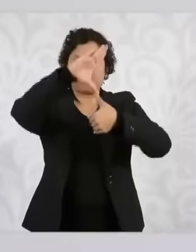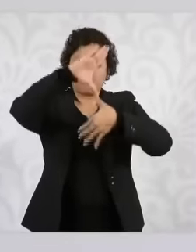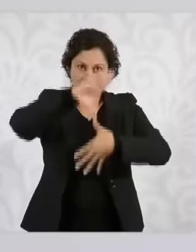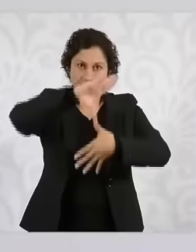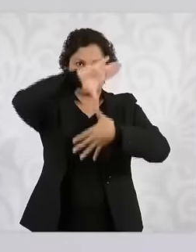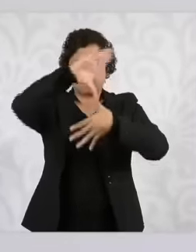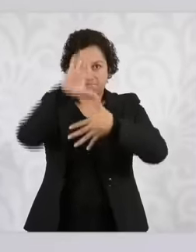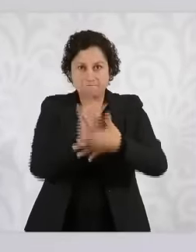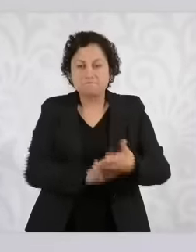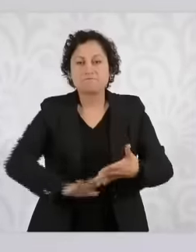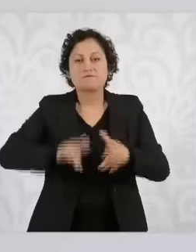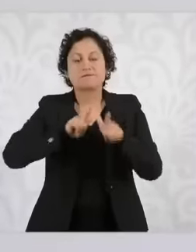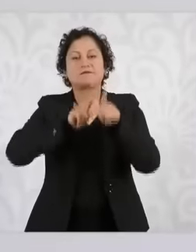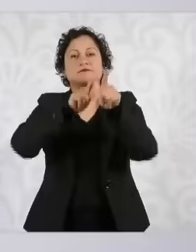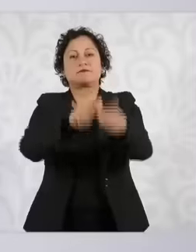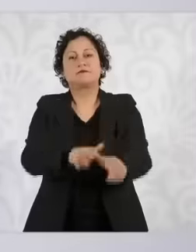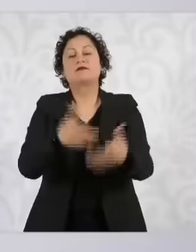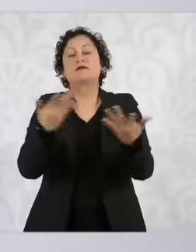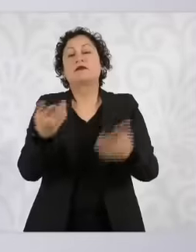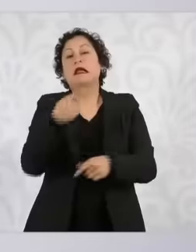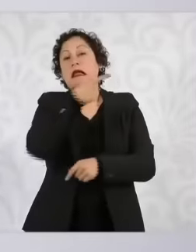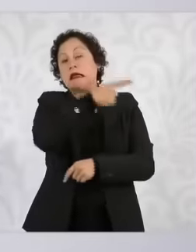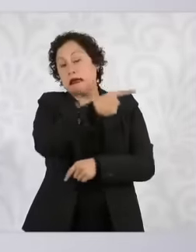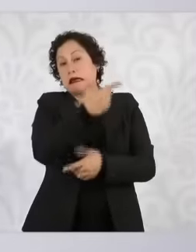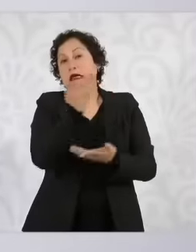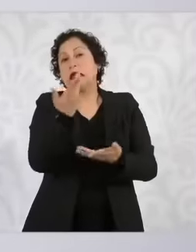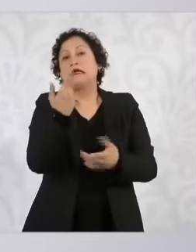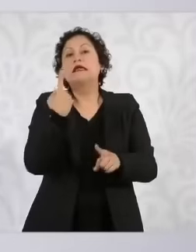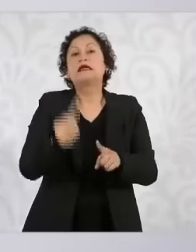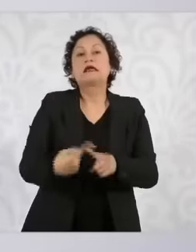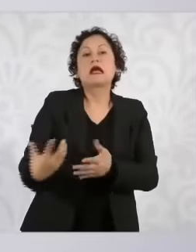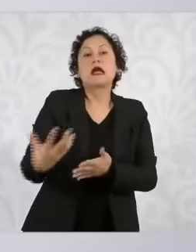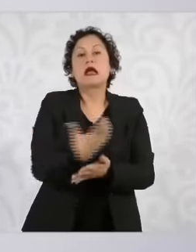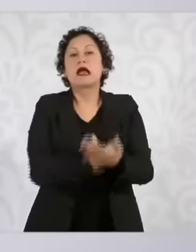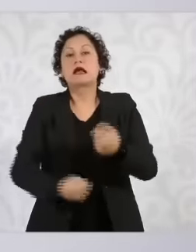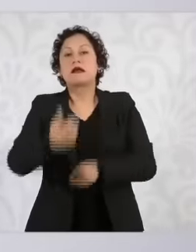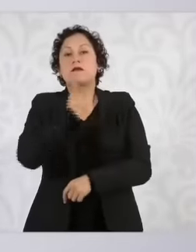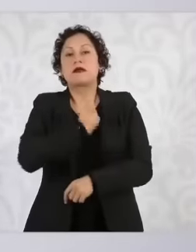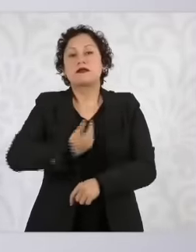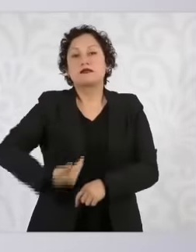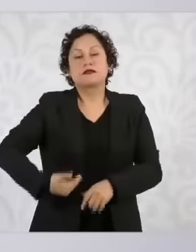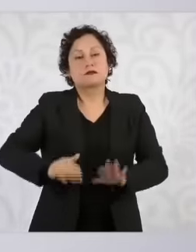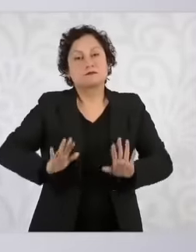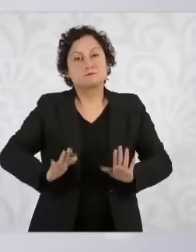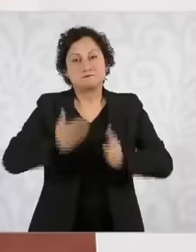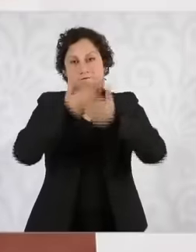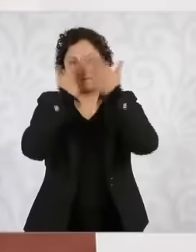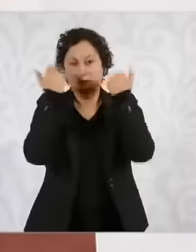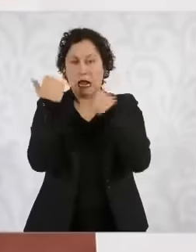in the United States. It's going to be soon eh there will be a good relationship I'm sure of